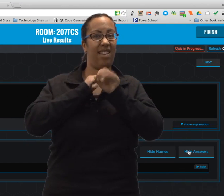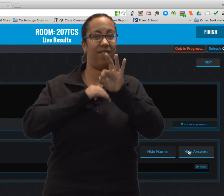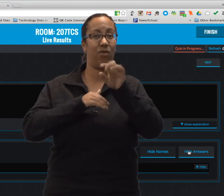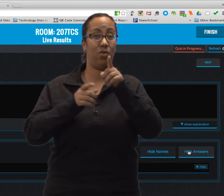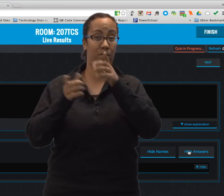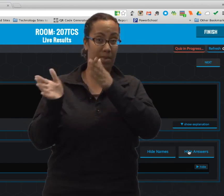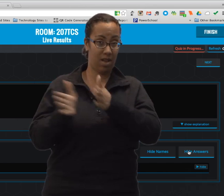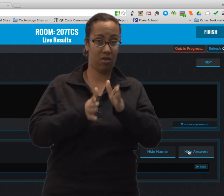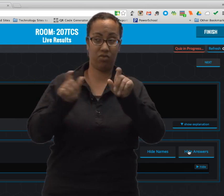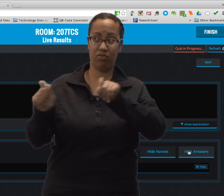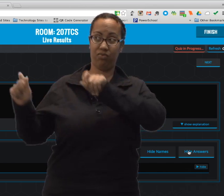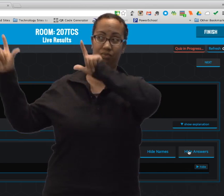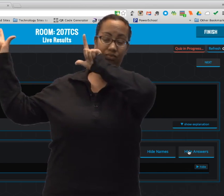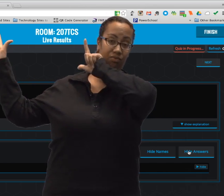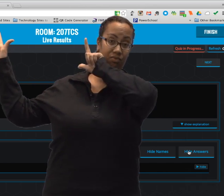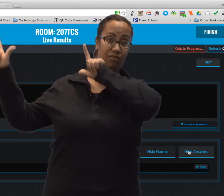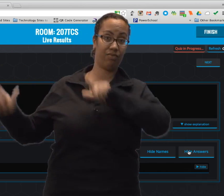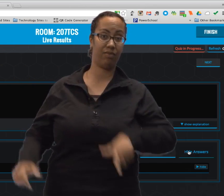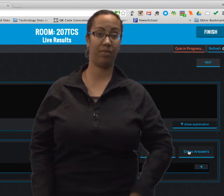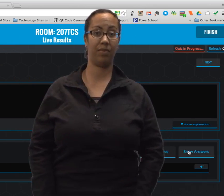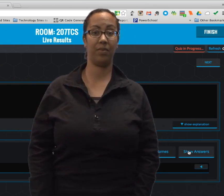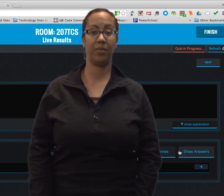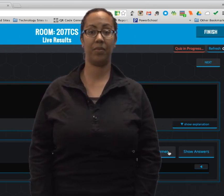It's important to hide that information if you plan to display it.